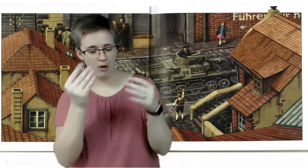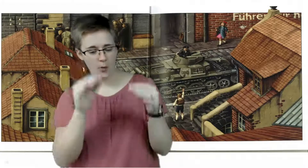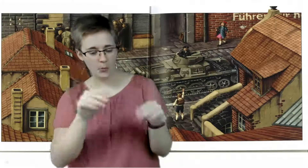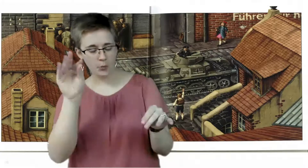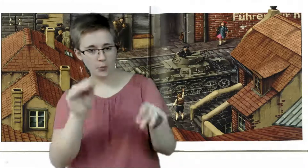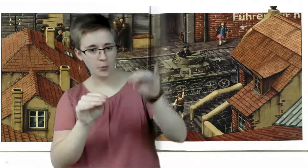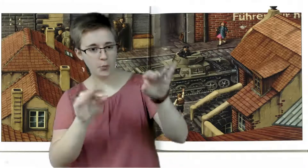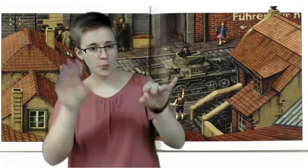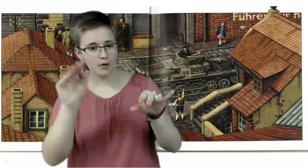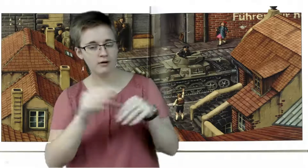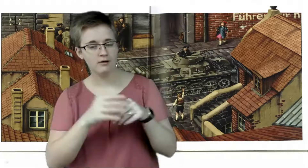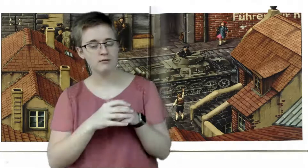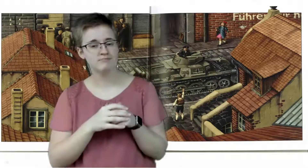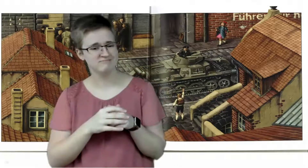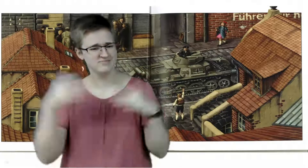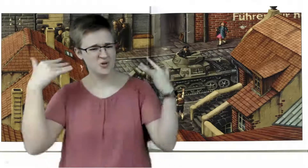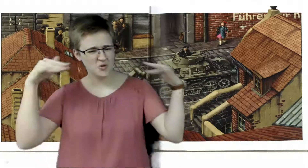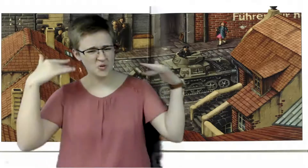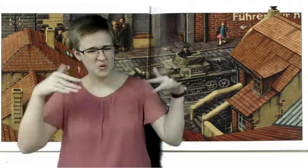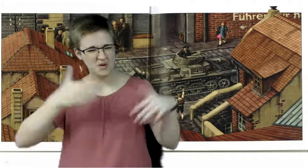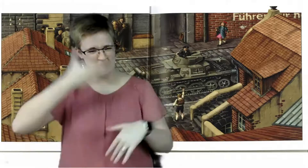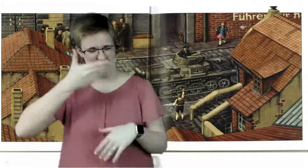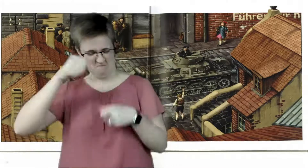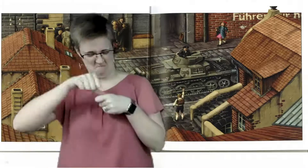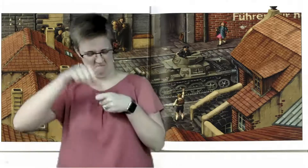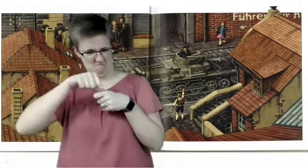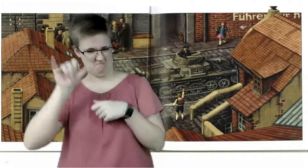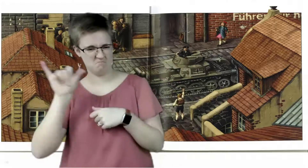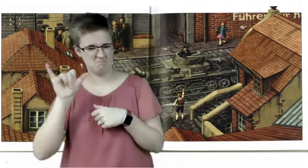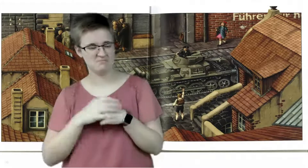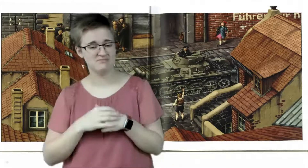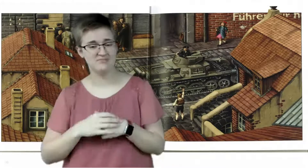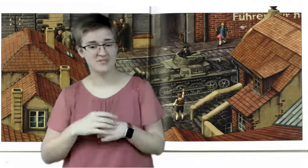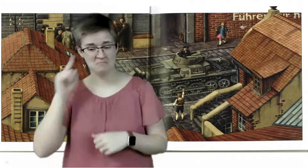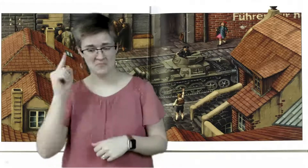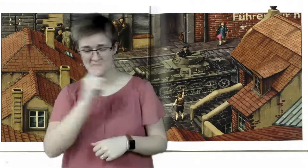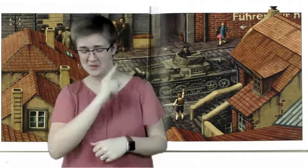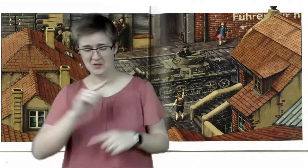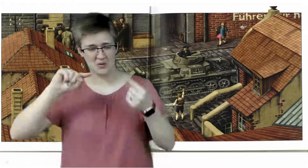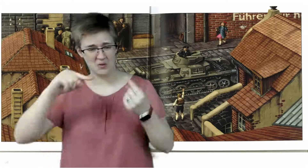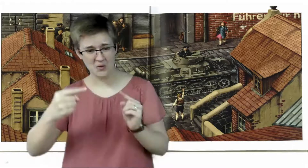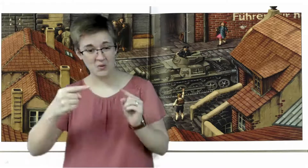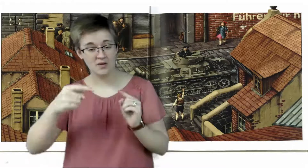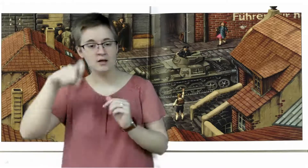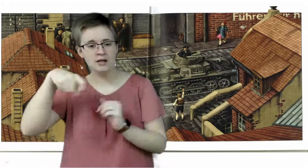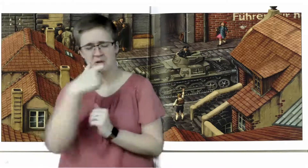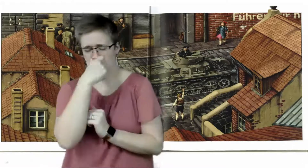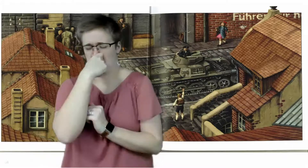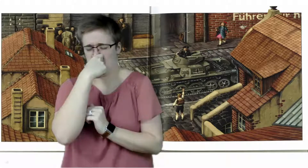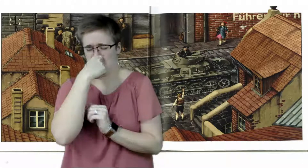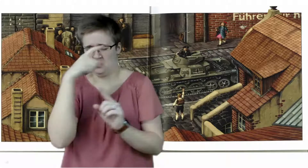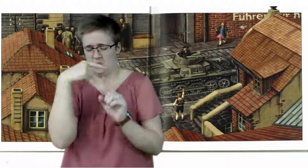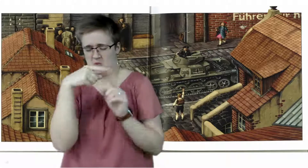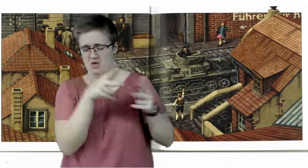They are so noisy and smell like diesel oil. They hurt my ears and I have to hold my nose when they pass by.